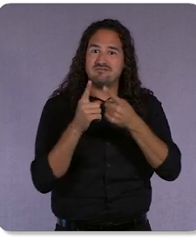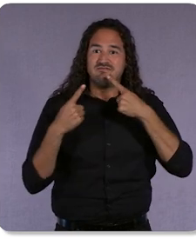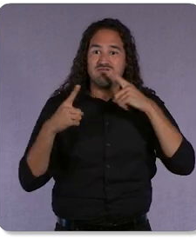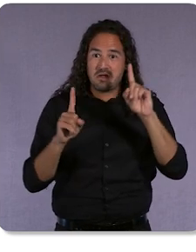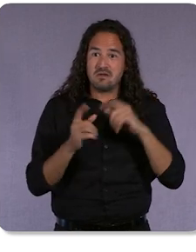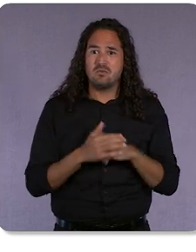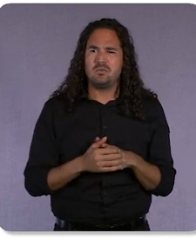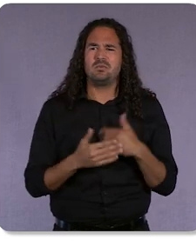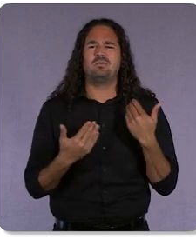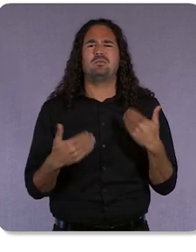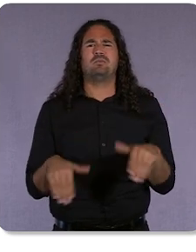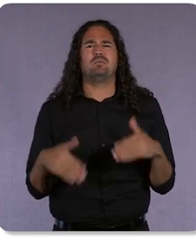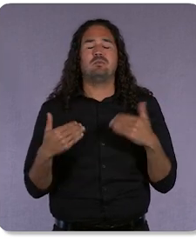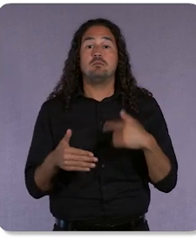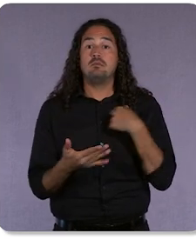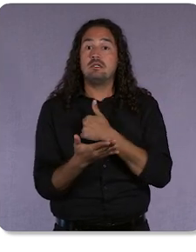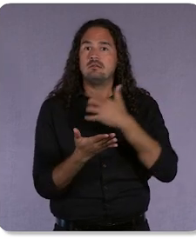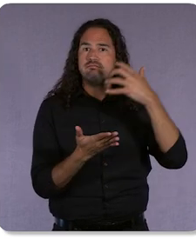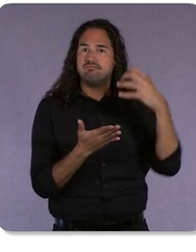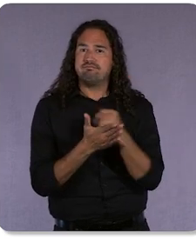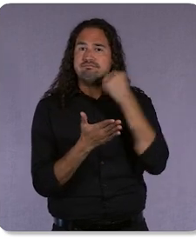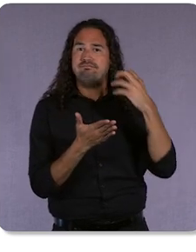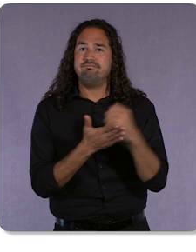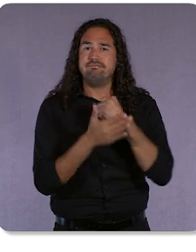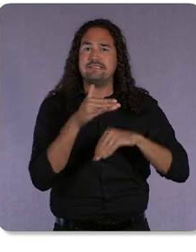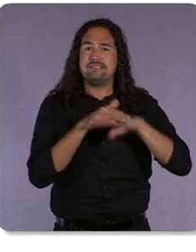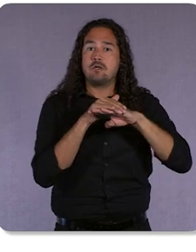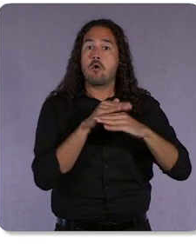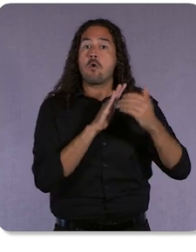So, we are leveraging all of this automation even for creatives.